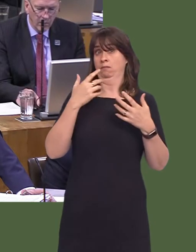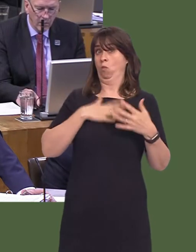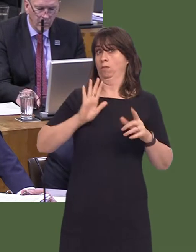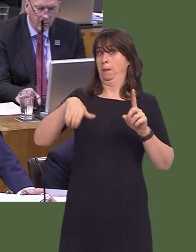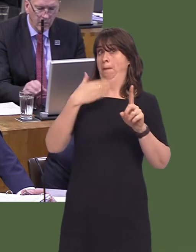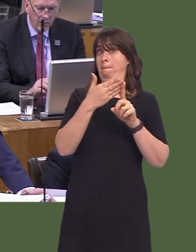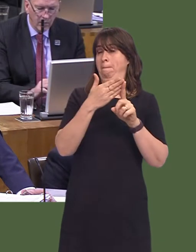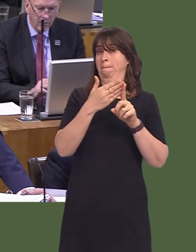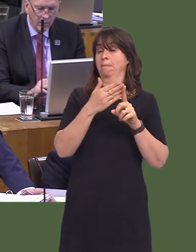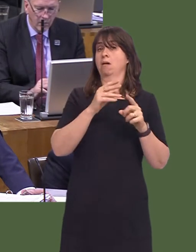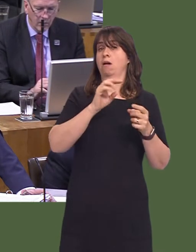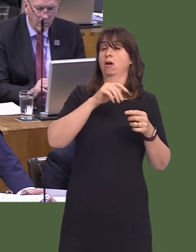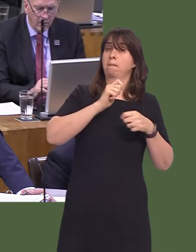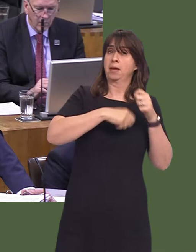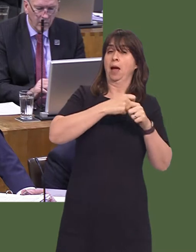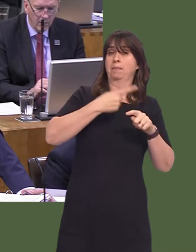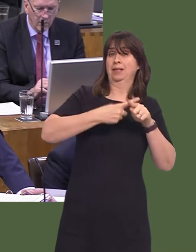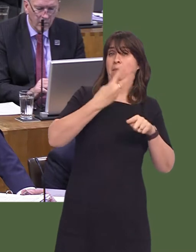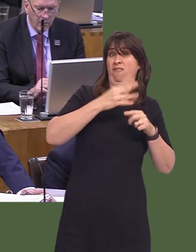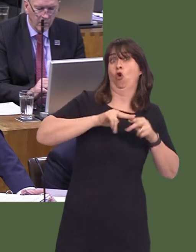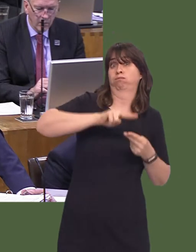property development fund to £40 million. That will be recycled over the 15-year life